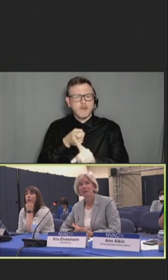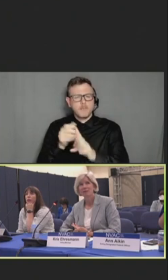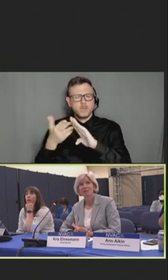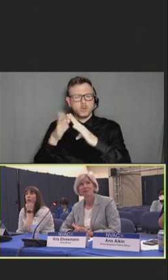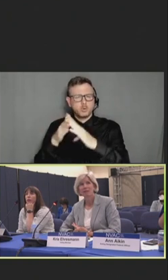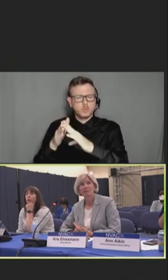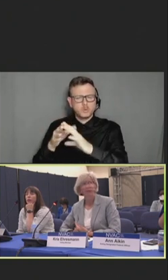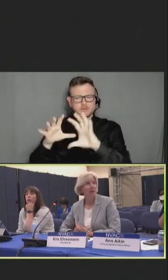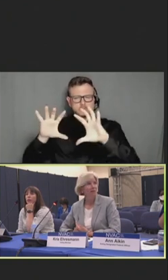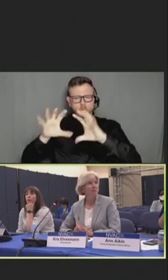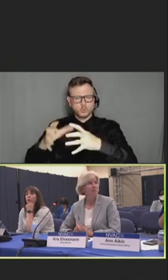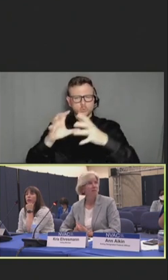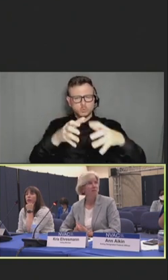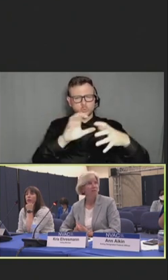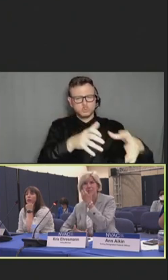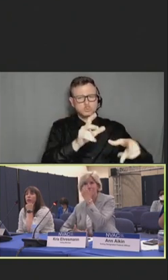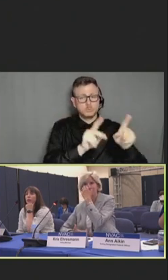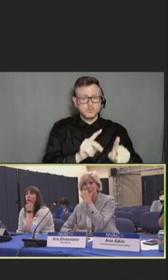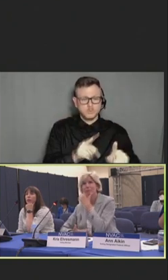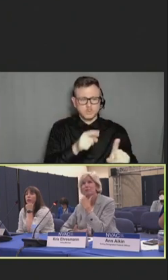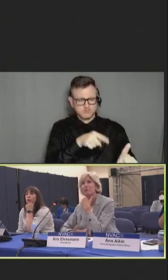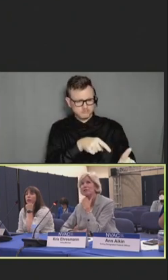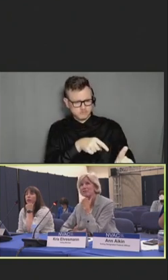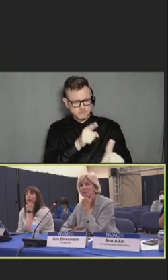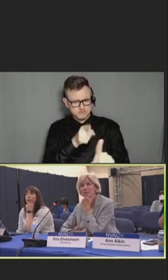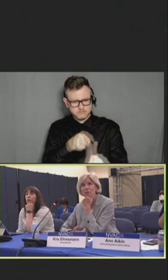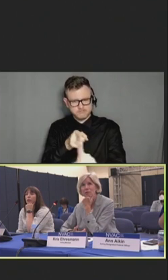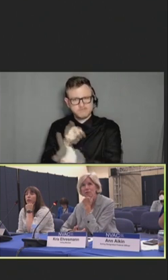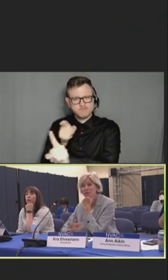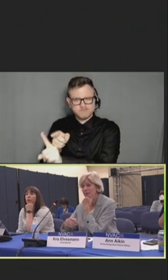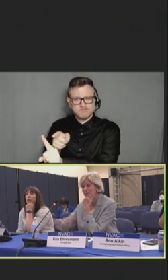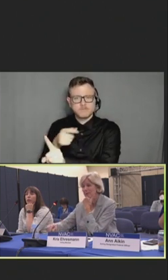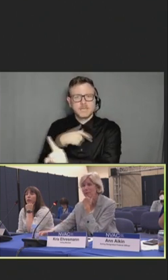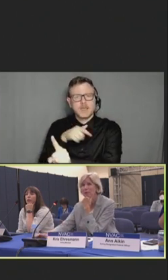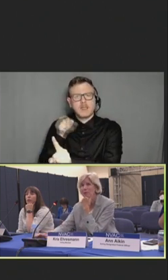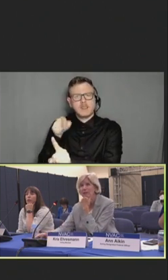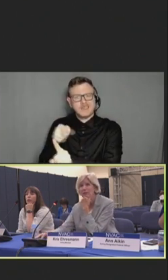to see if they have suggestions for us on how we can be more effective.